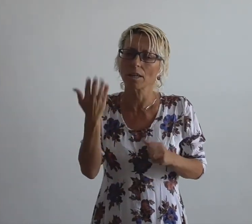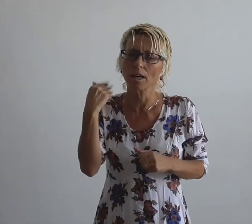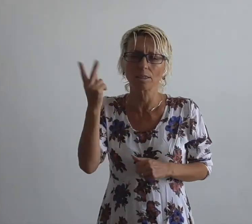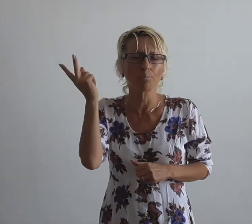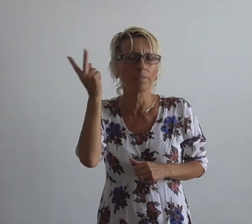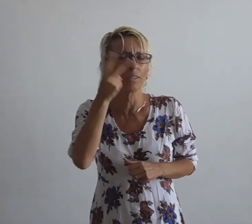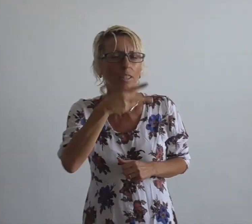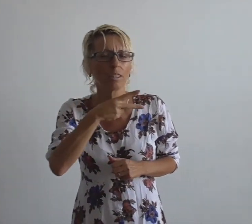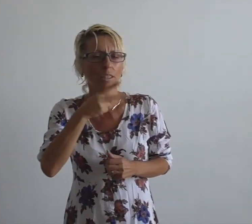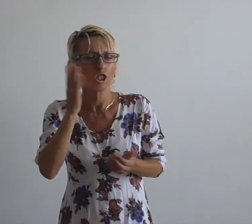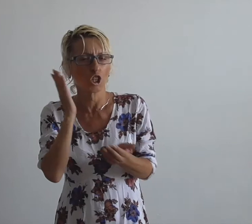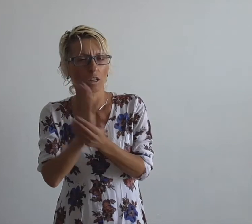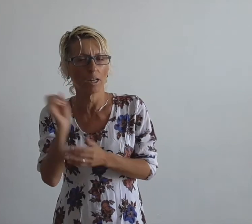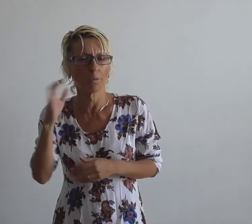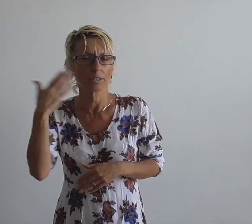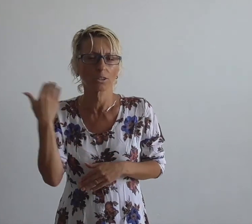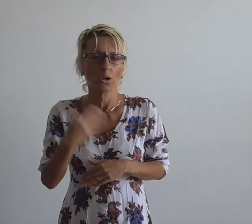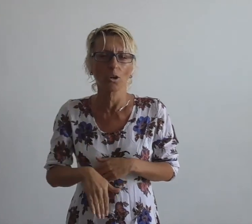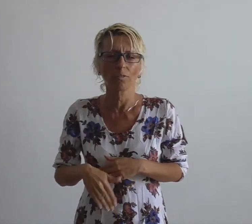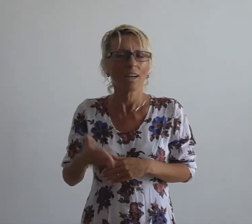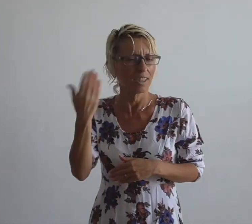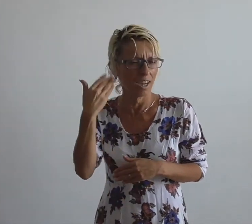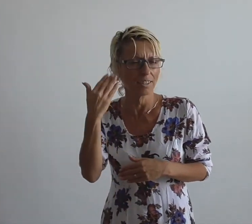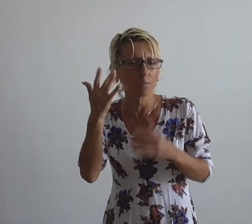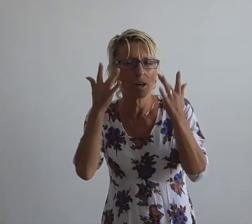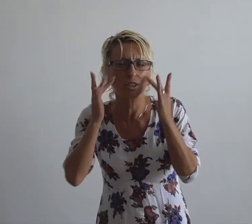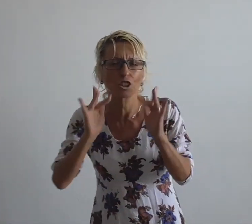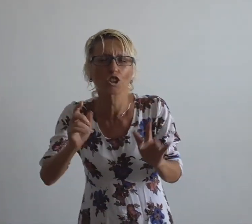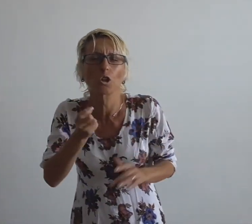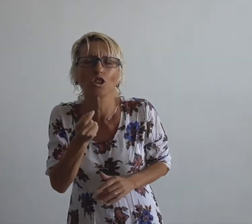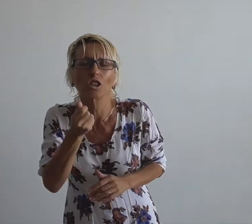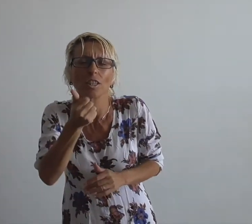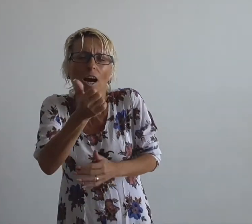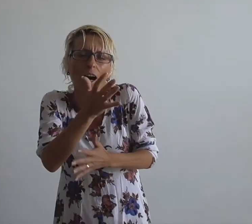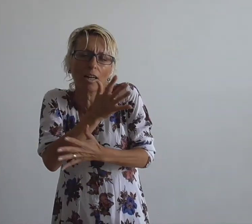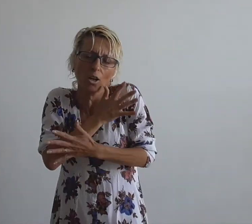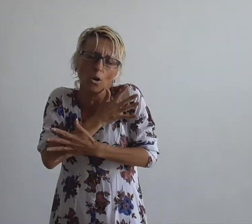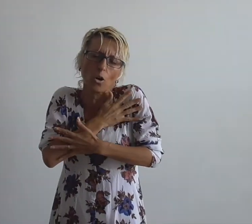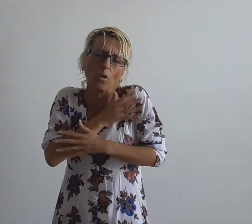If I understood the end is near I would dedicate every second to love